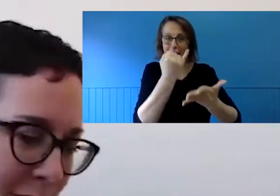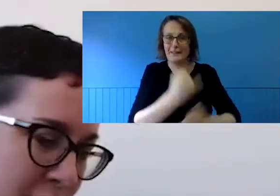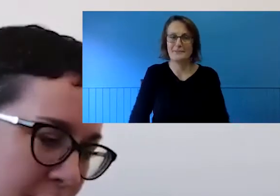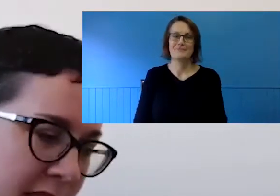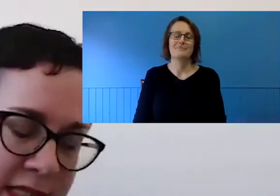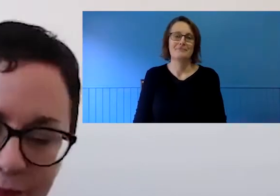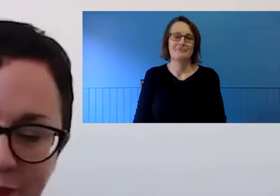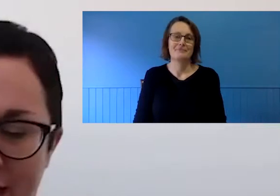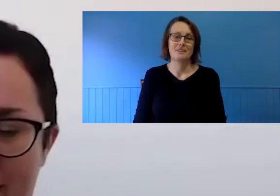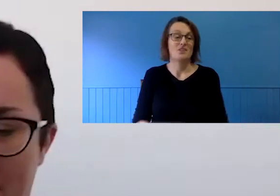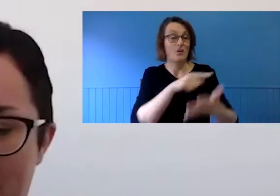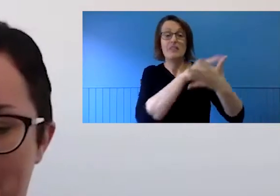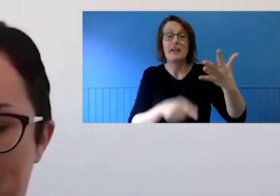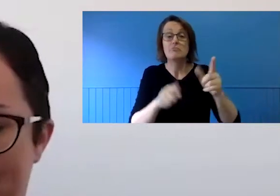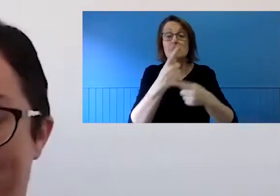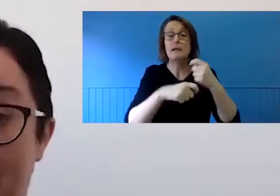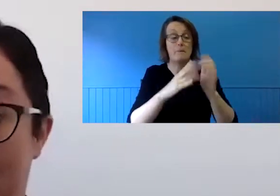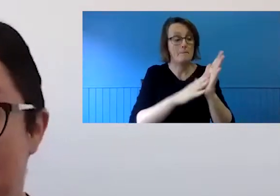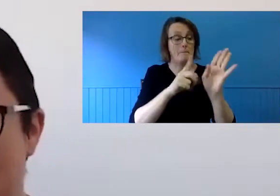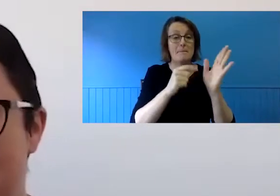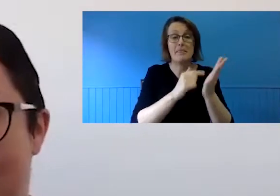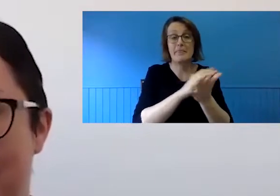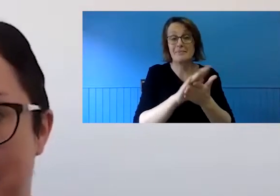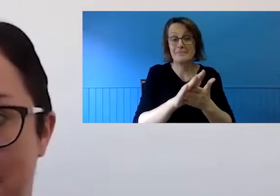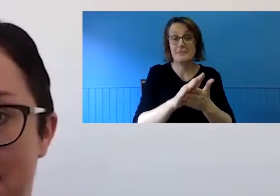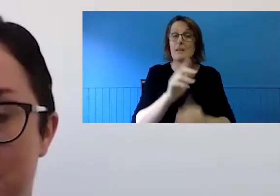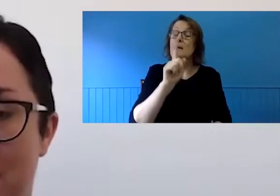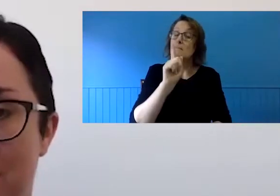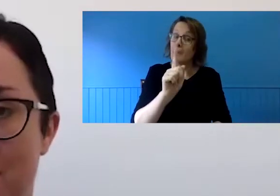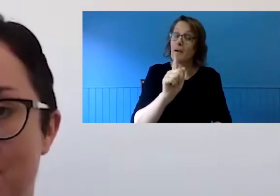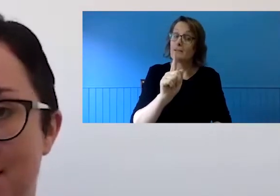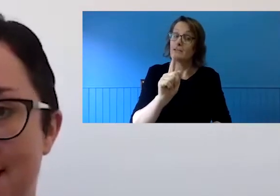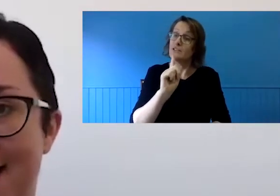of those myths, to be fair, most of our experiences with remote and